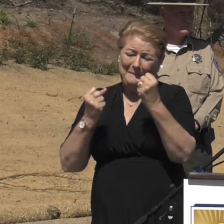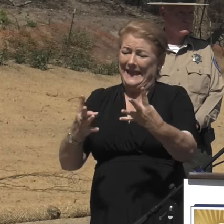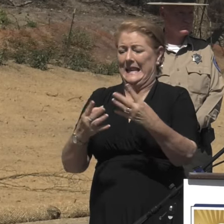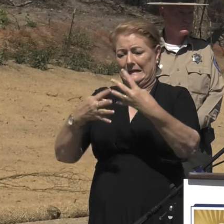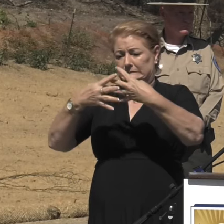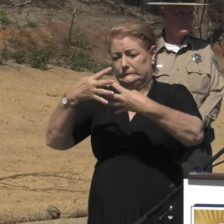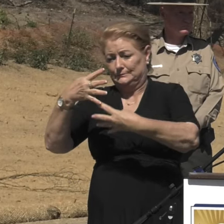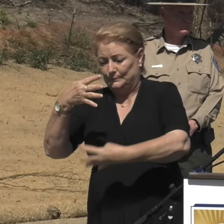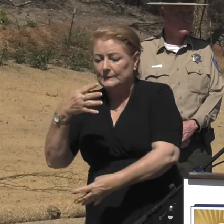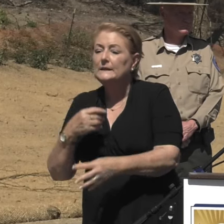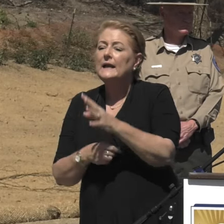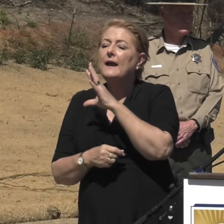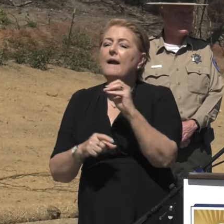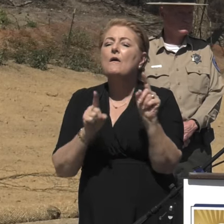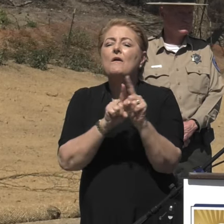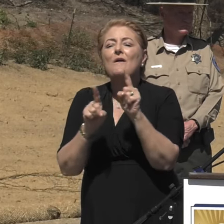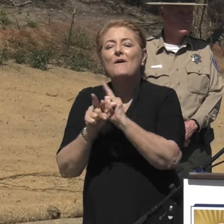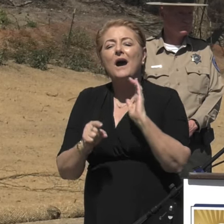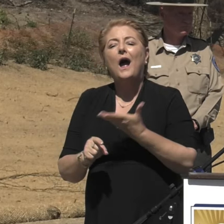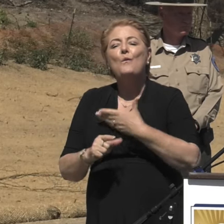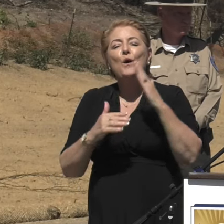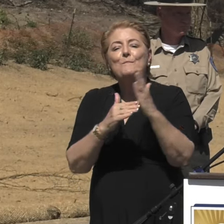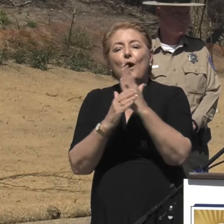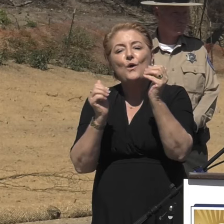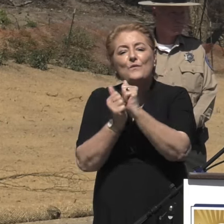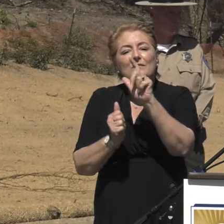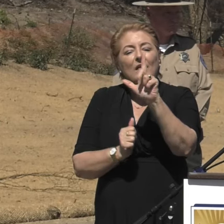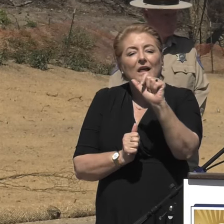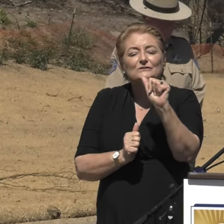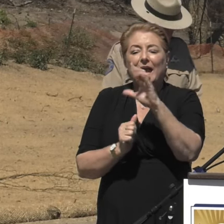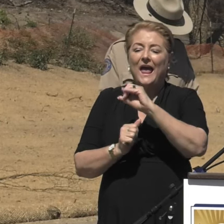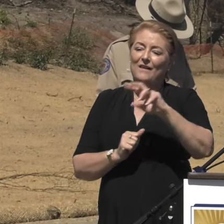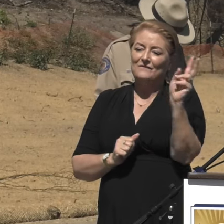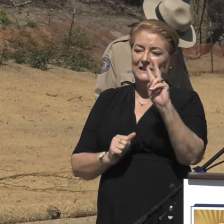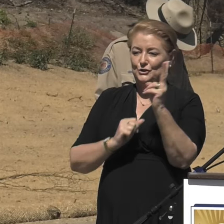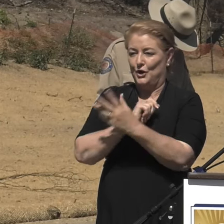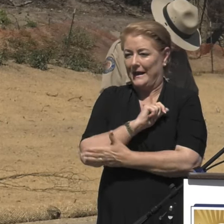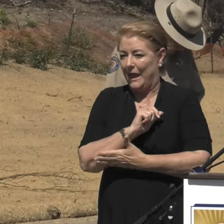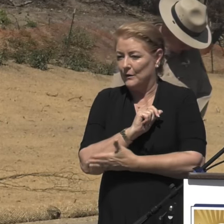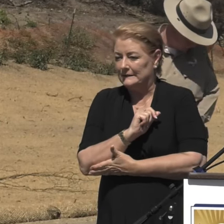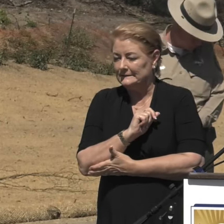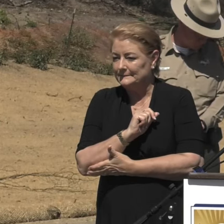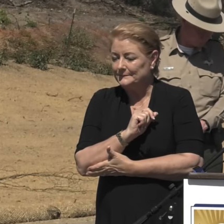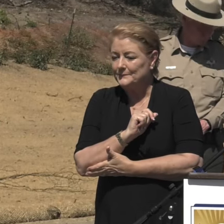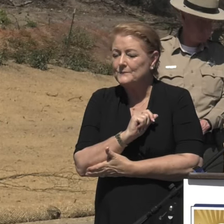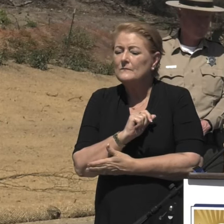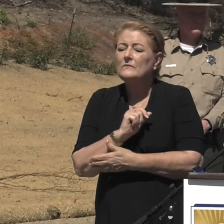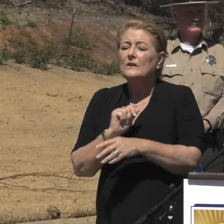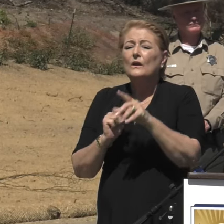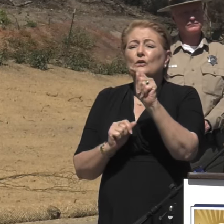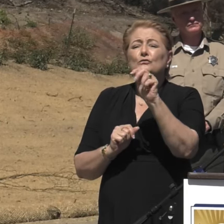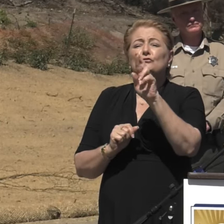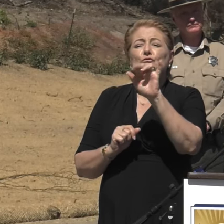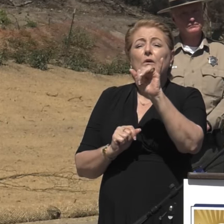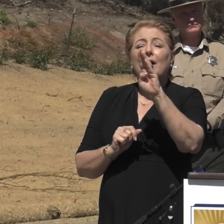and as well as our partners with Los Angeles and Ventura Counties. Tribal nations were also involved,